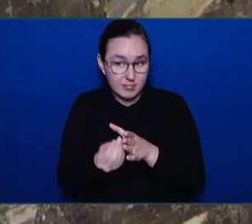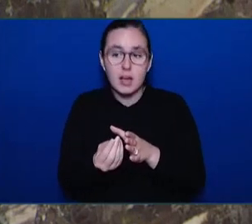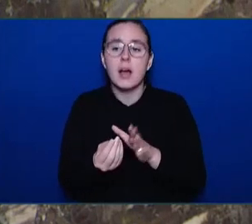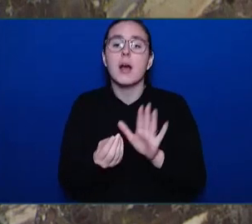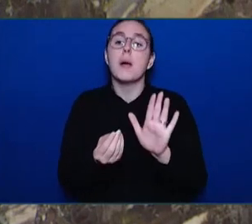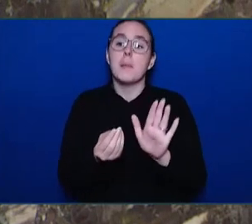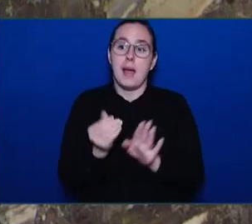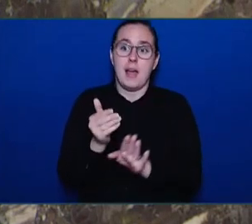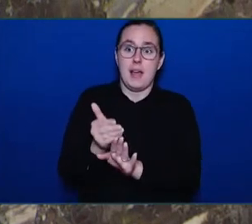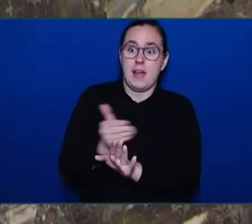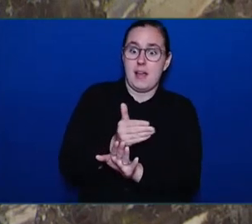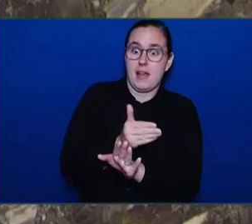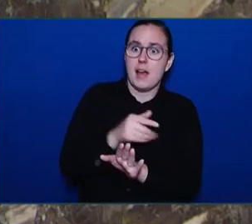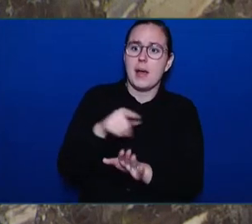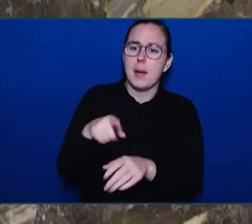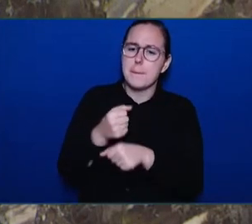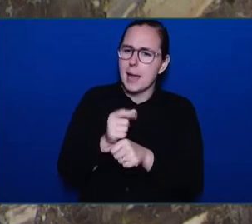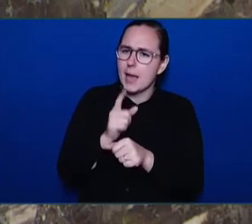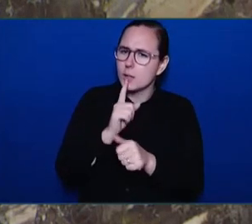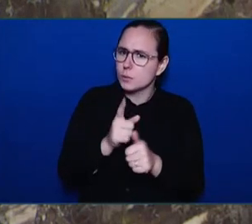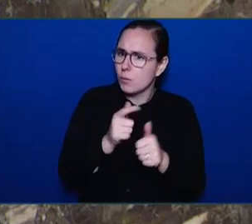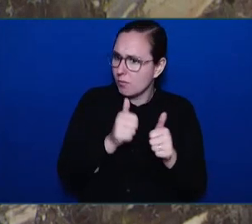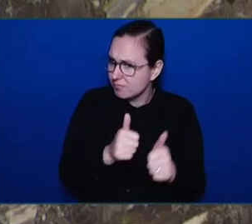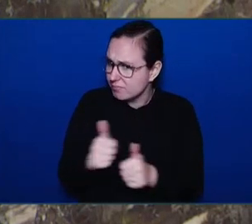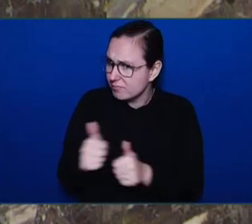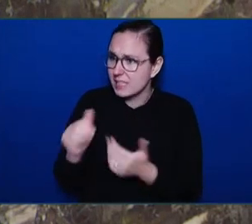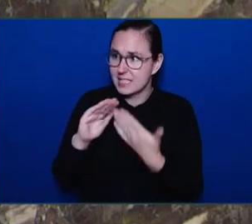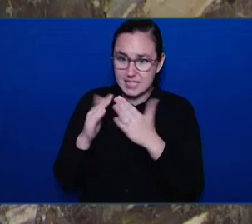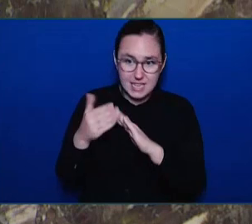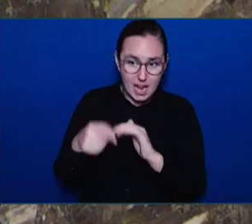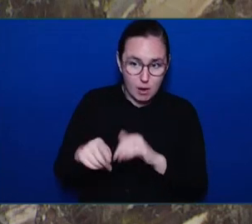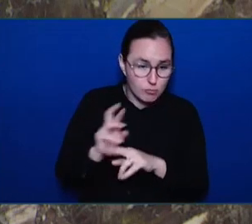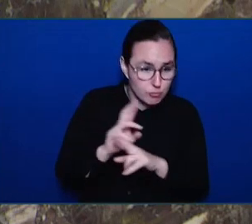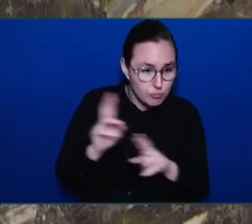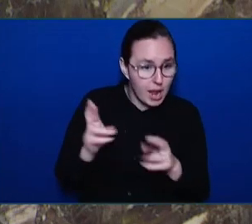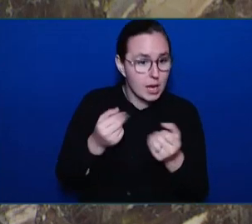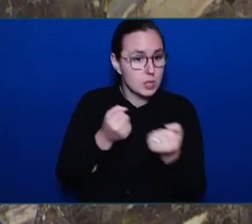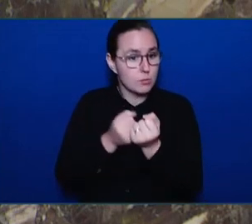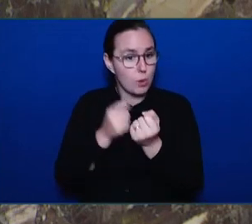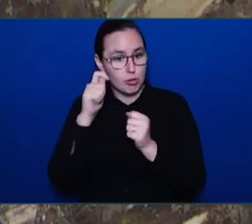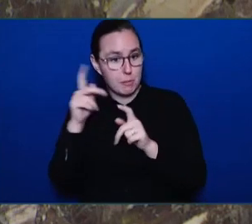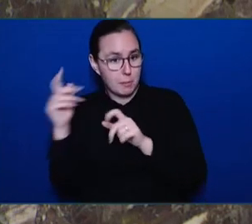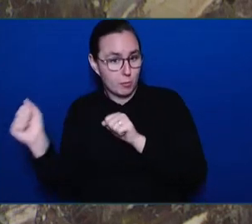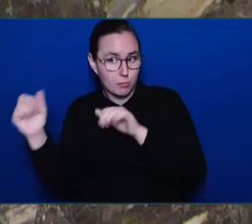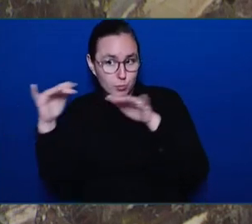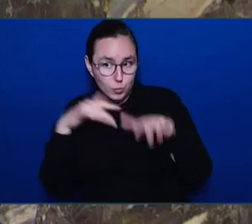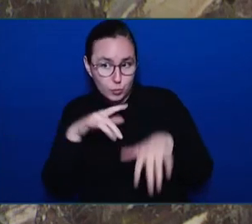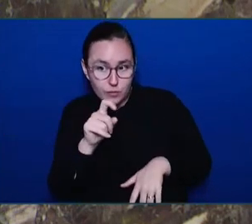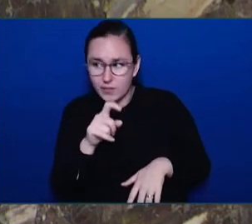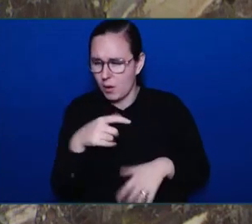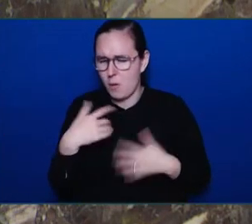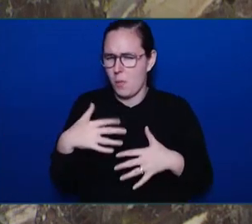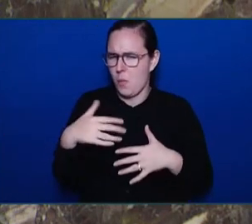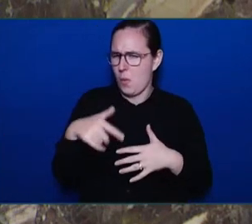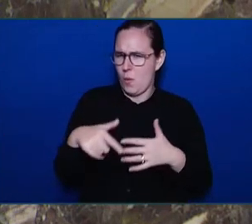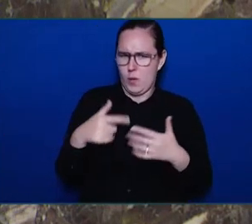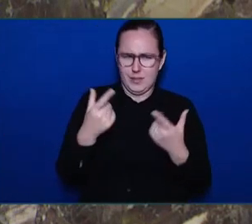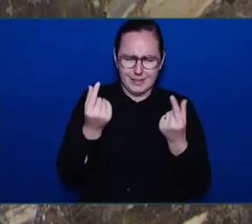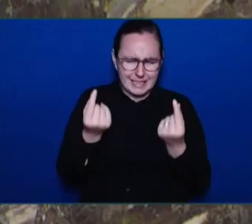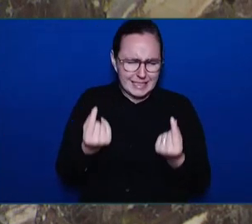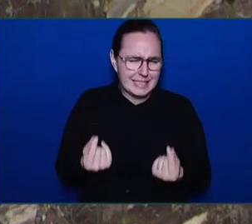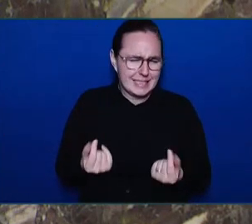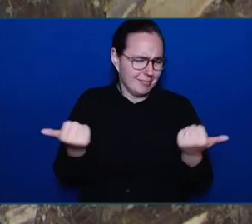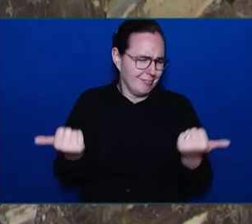available to support our new Ukrainian neighbours. A candlelight vigil is planned for 5 pm on Friday,